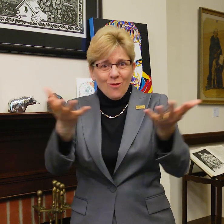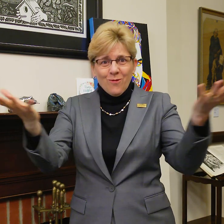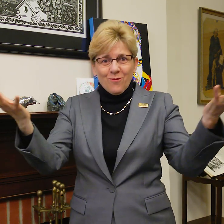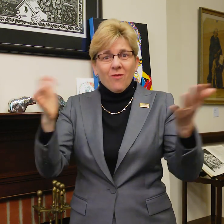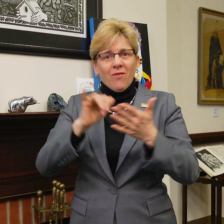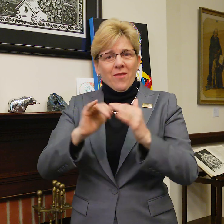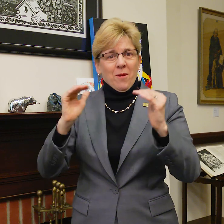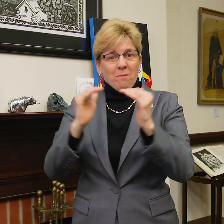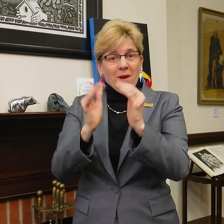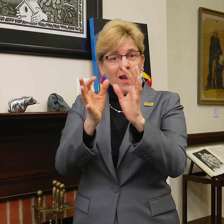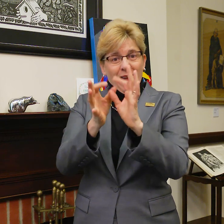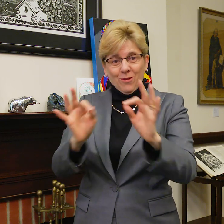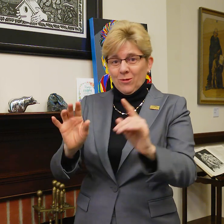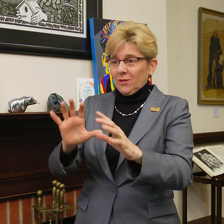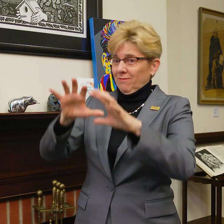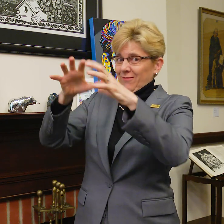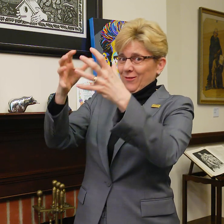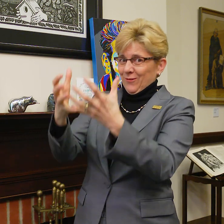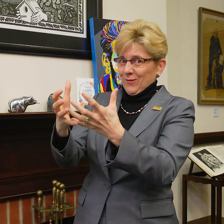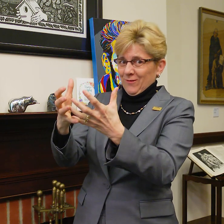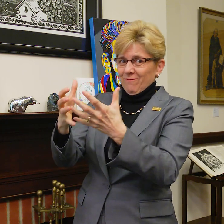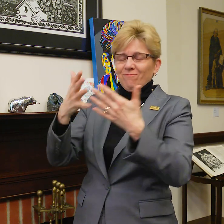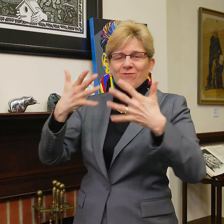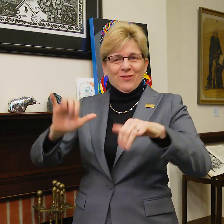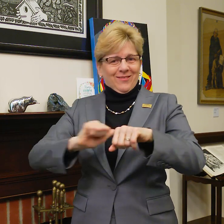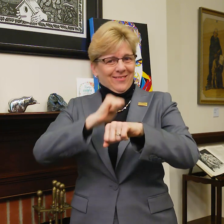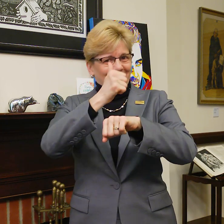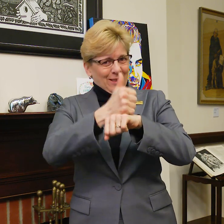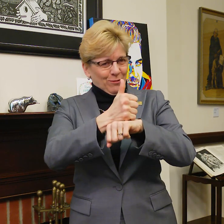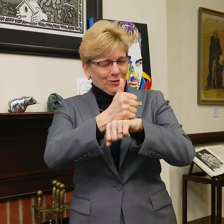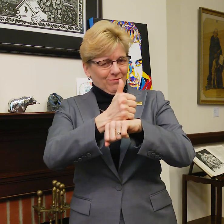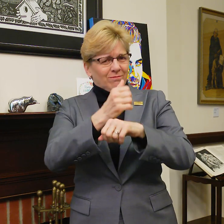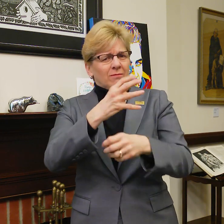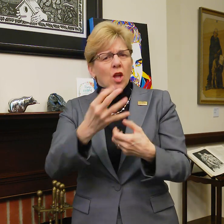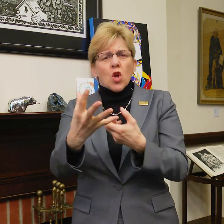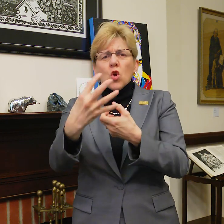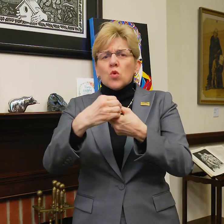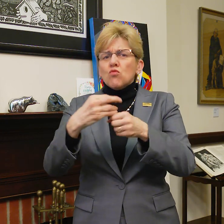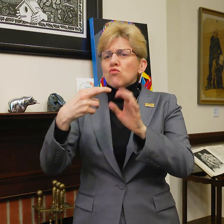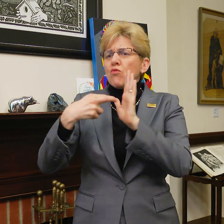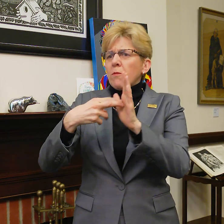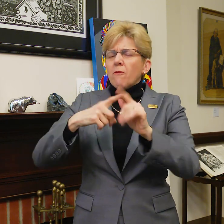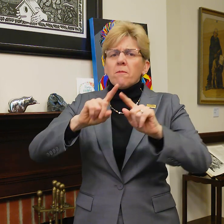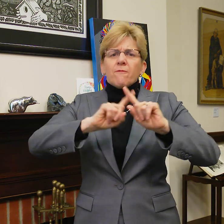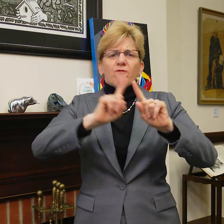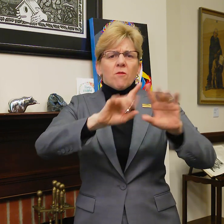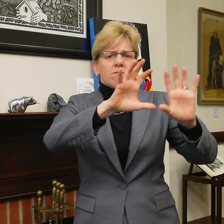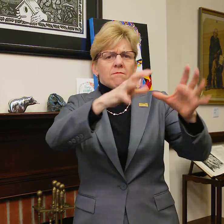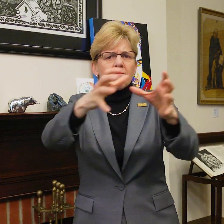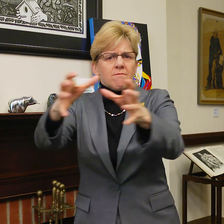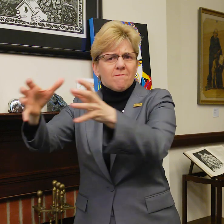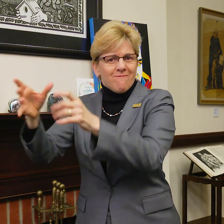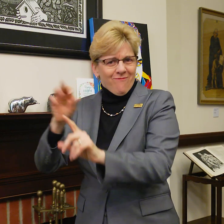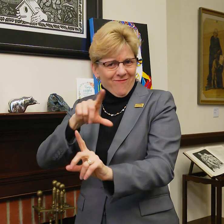I am pleased to share that the Bilingual Task Force has been established and includes representatives